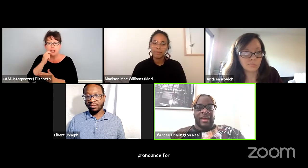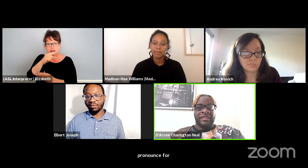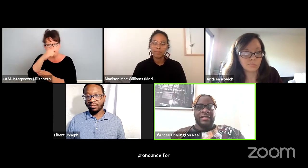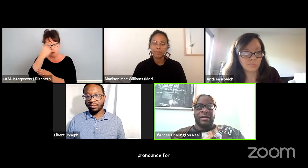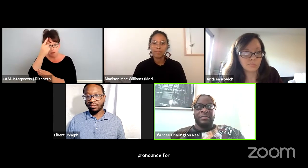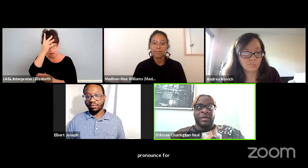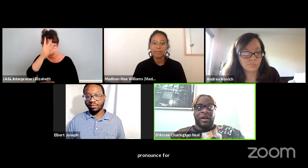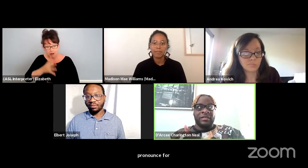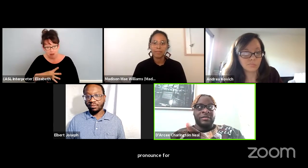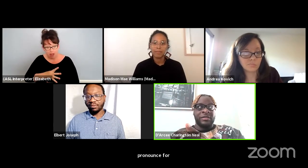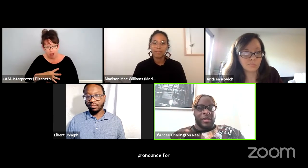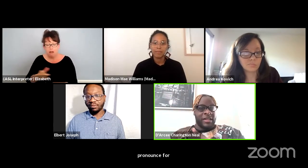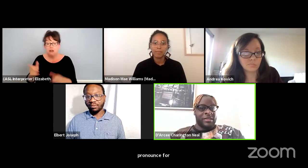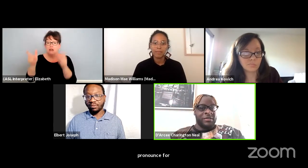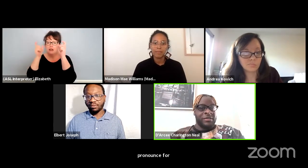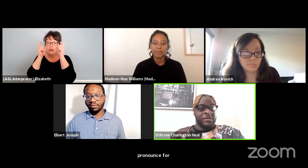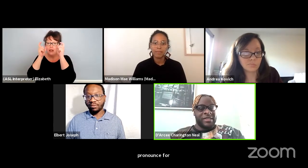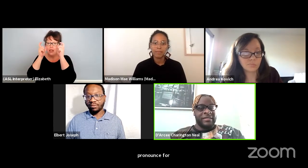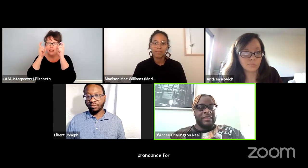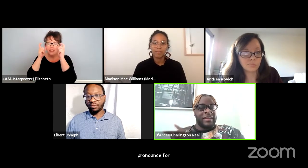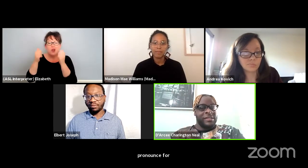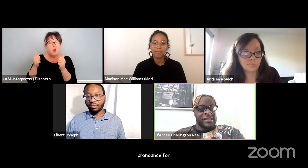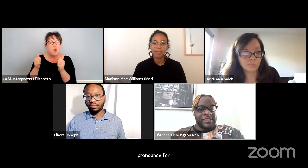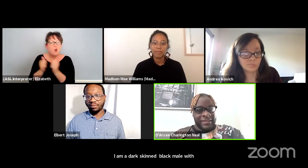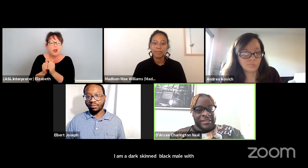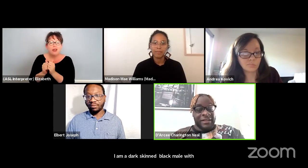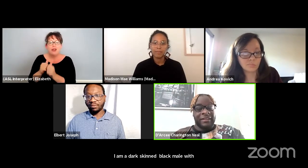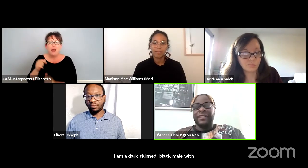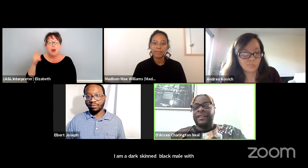and a blonde dreads that are twisted that I just got done.